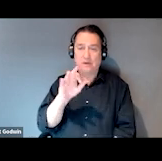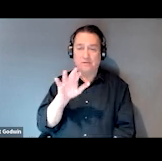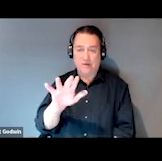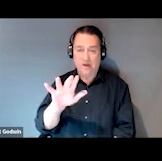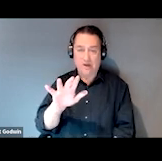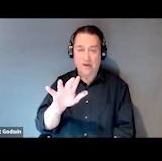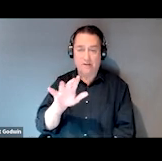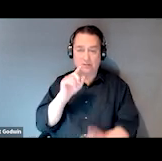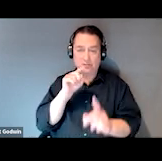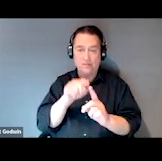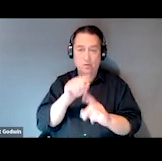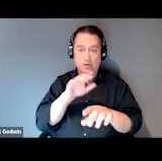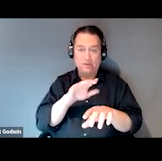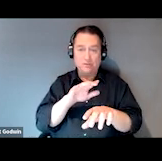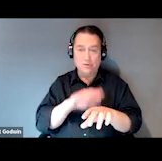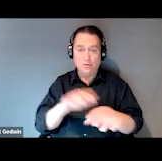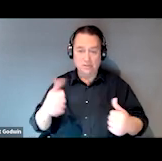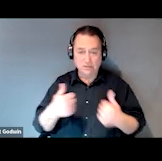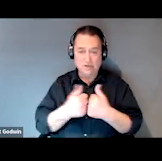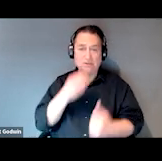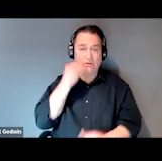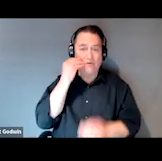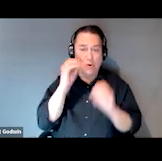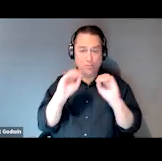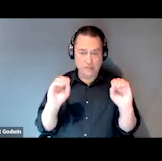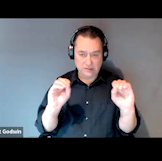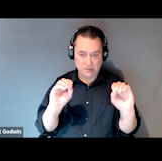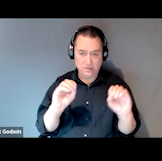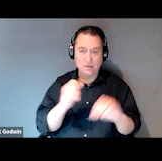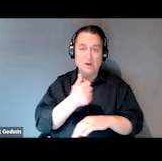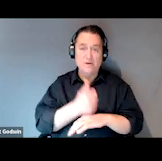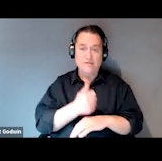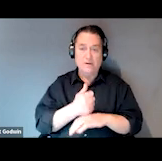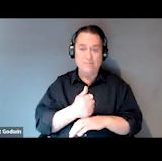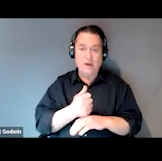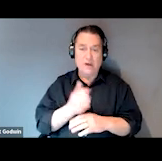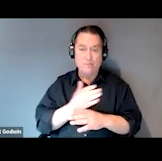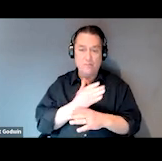and local challenge of homelessness. And it was founded by a partnership of three organizations